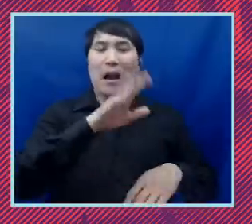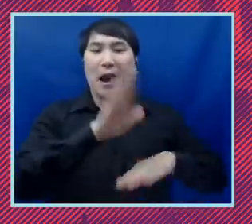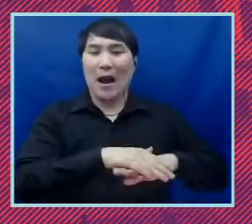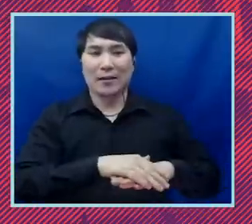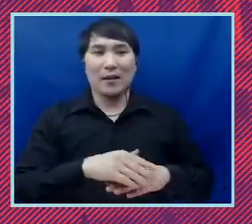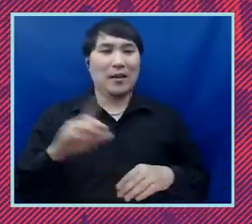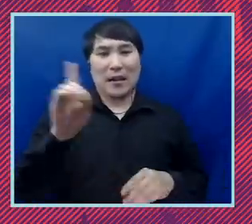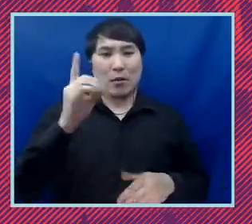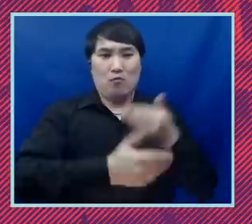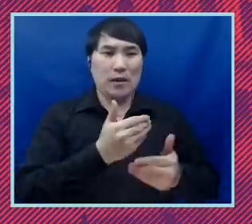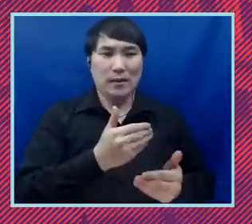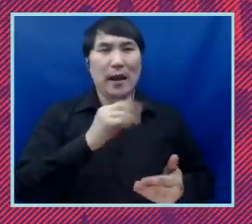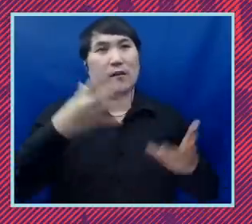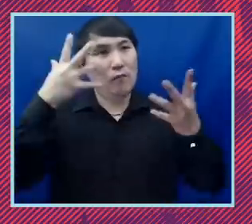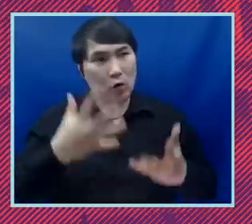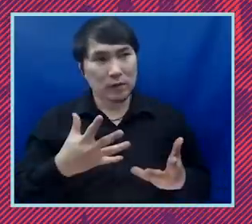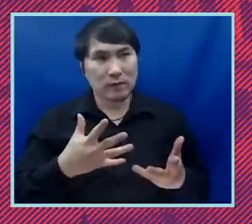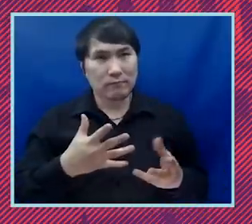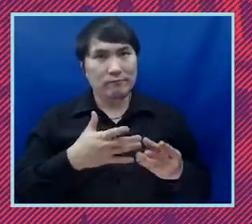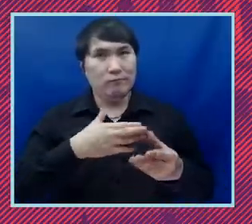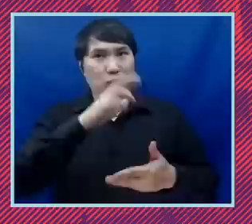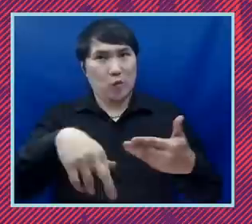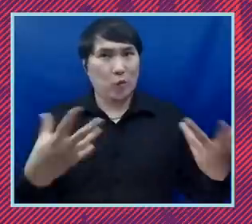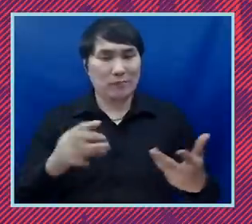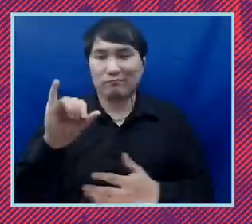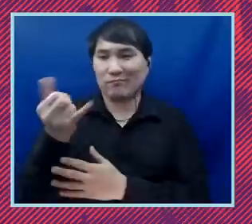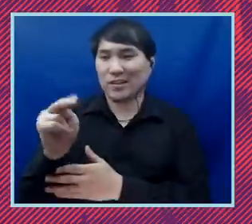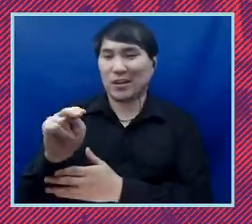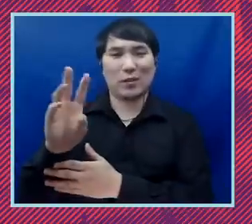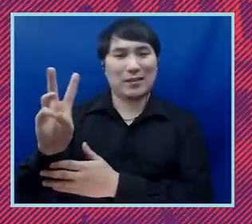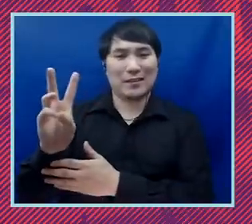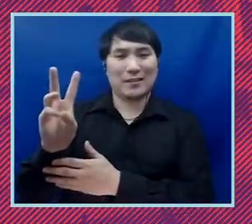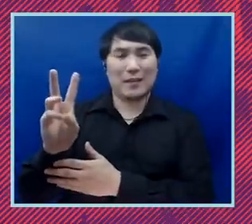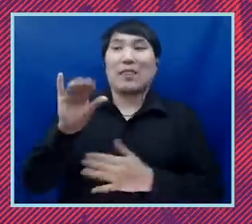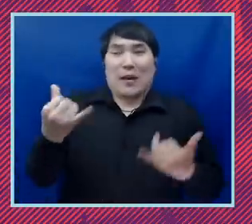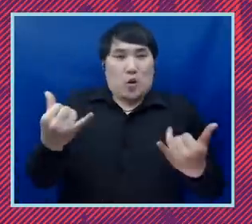to the events of January 6th. And so that process is playing itself out in the Senate. The politics